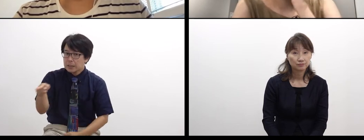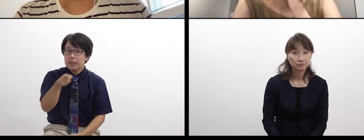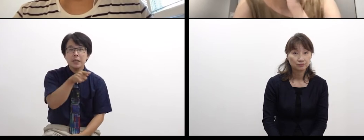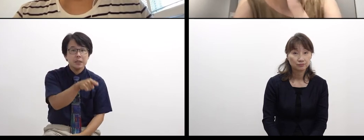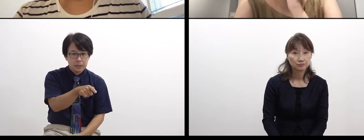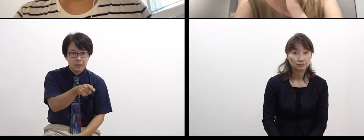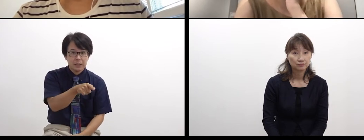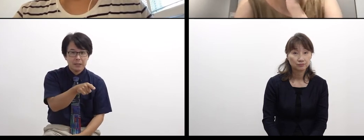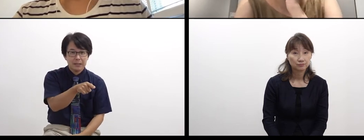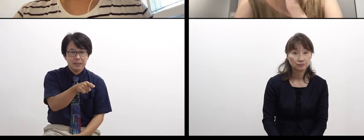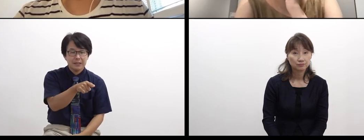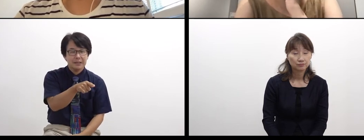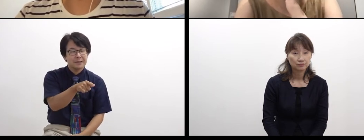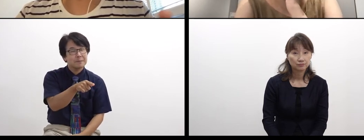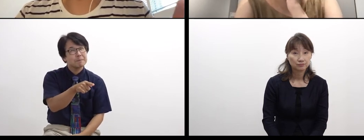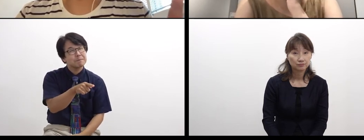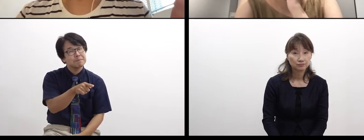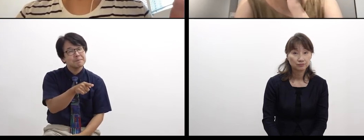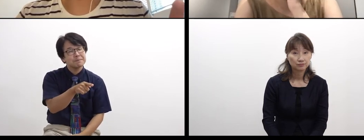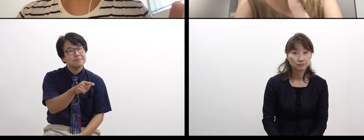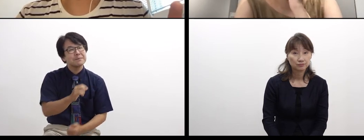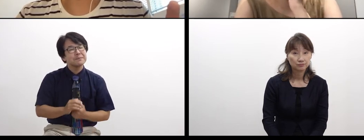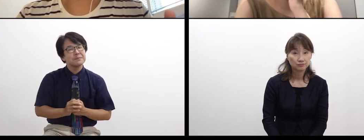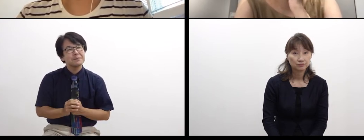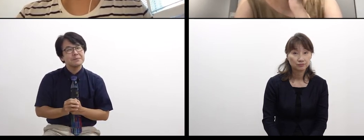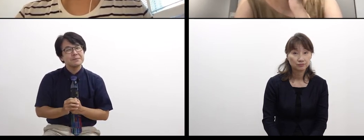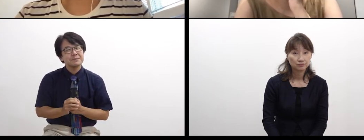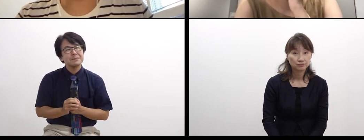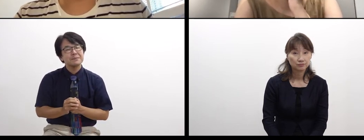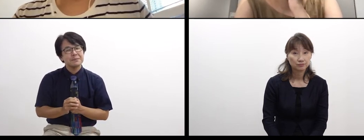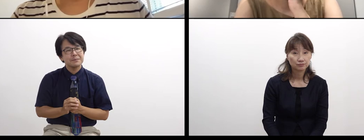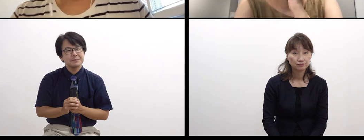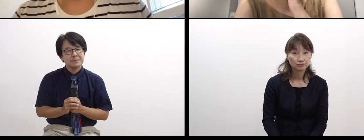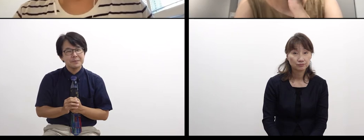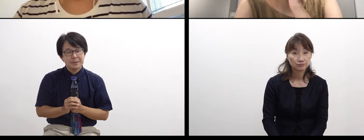tough